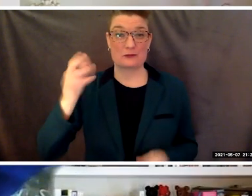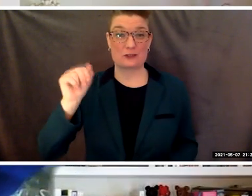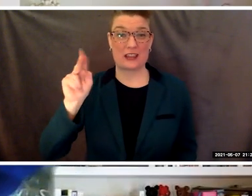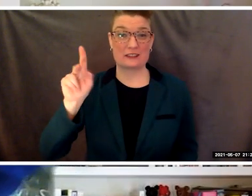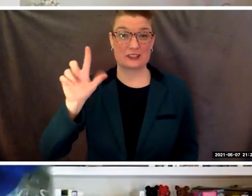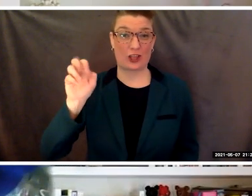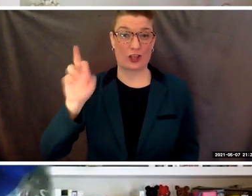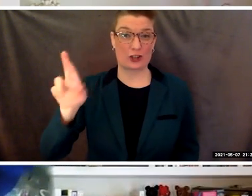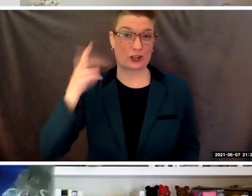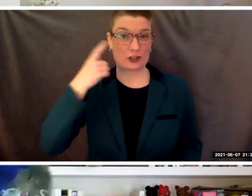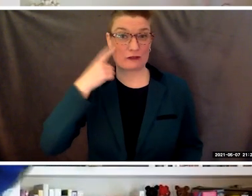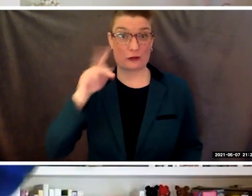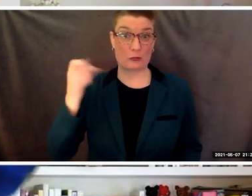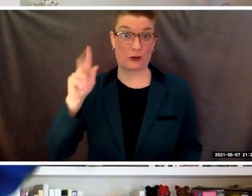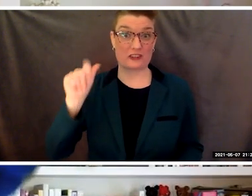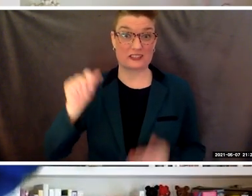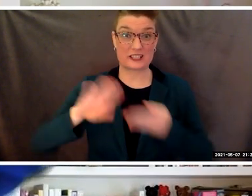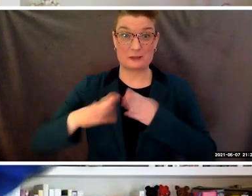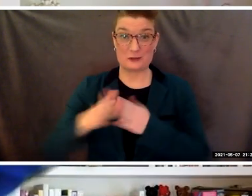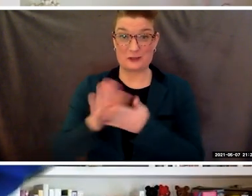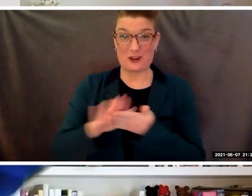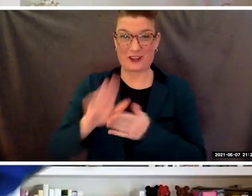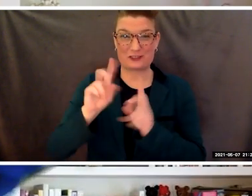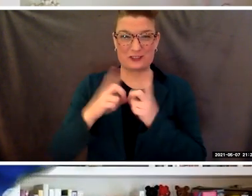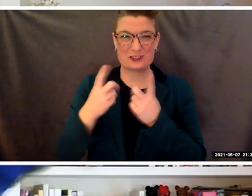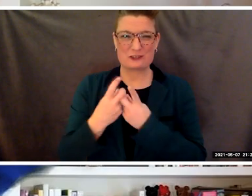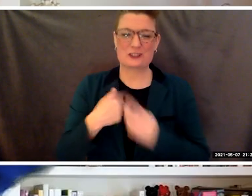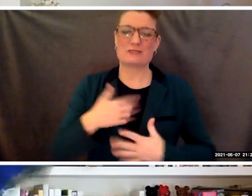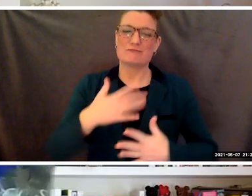it is my absolute honor to congratulate the class